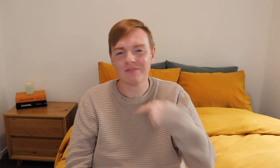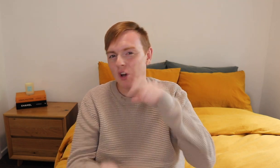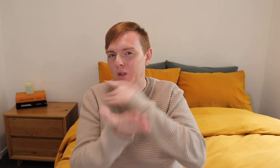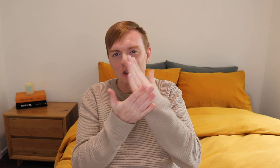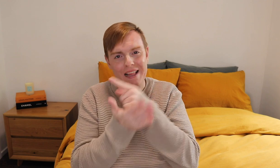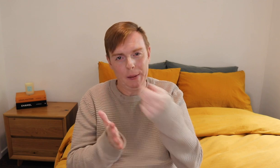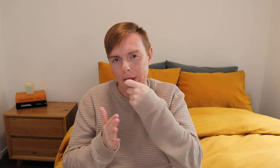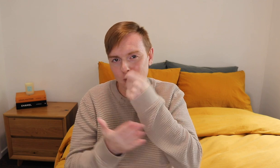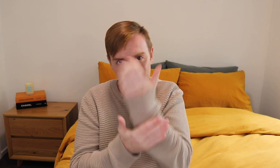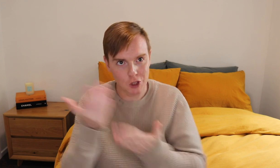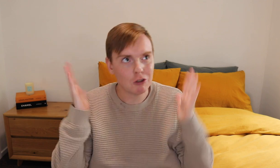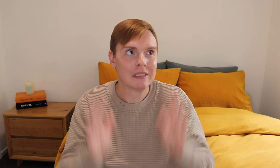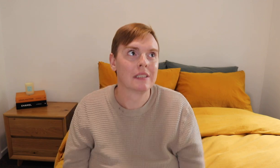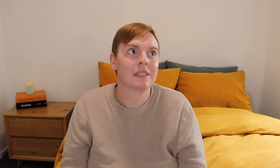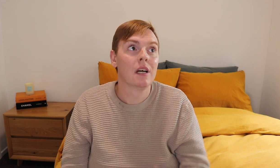I will share a little bit of story.